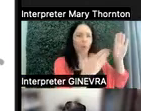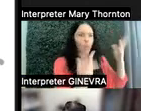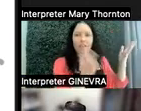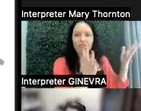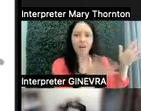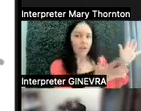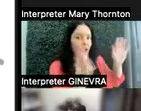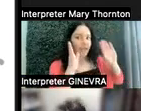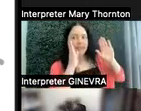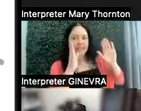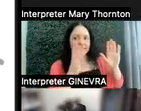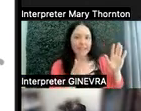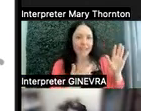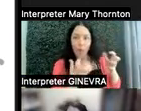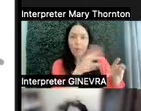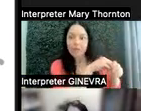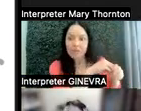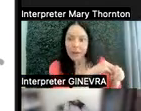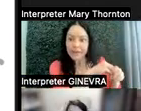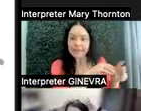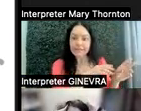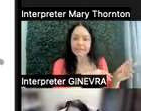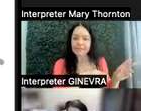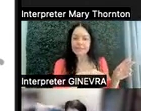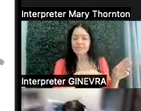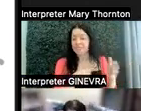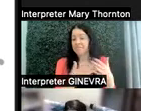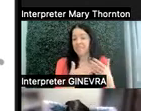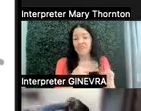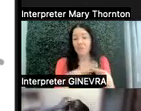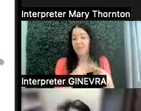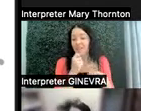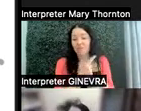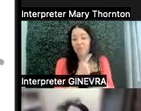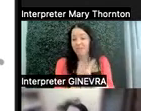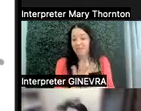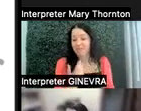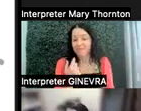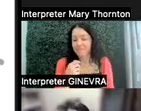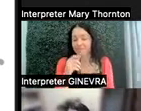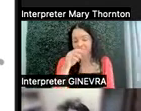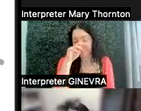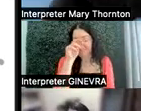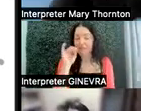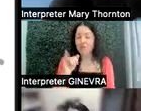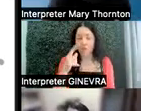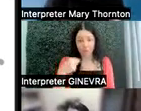I probably want to participate, even when it's not appropriate. And so that's something that, for me, I really